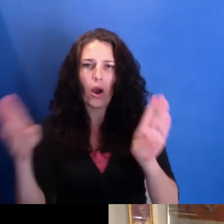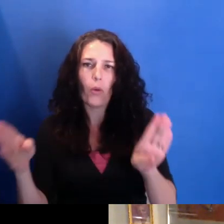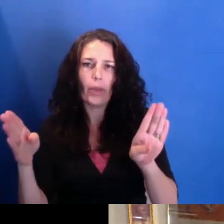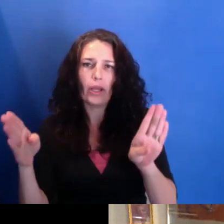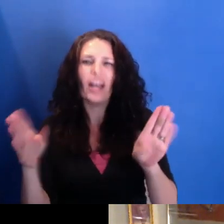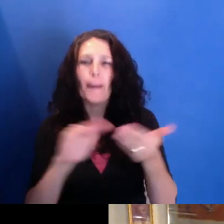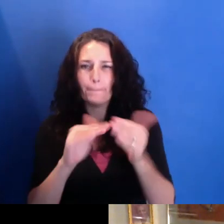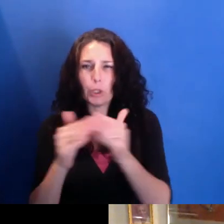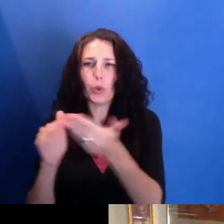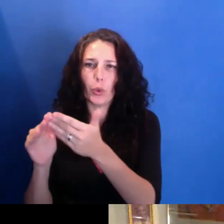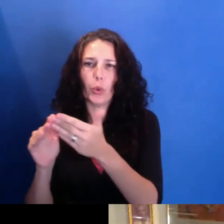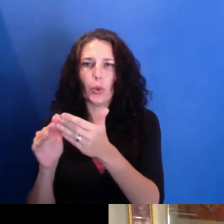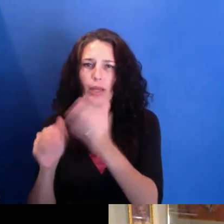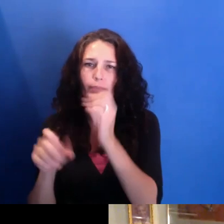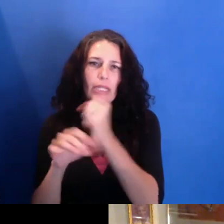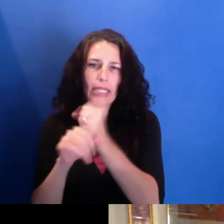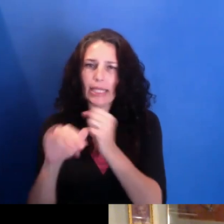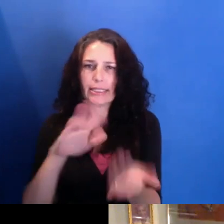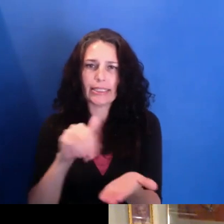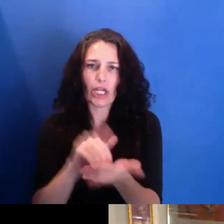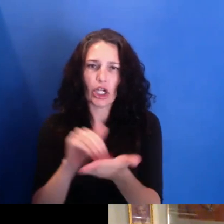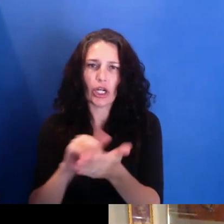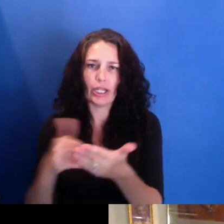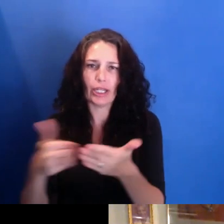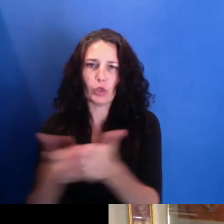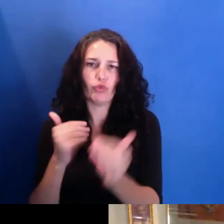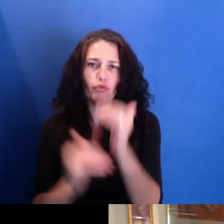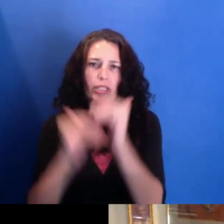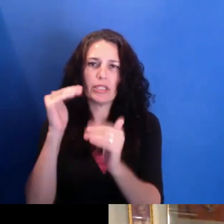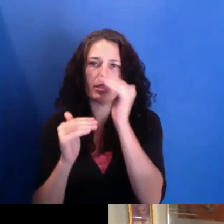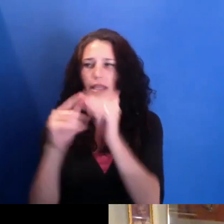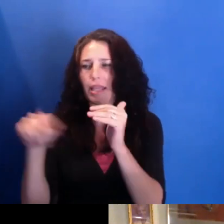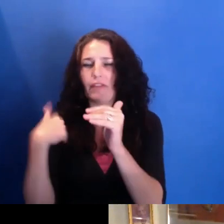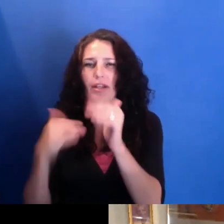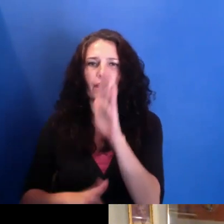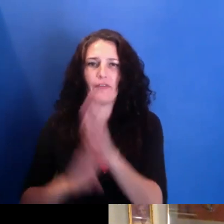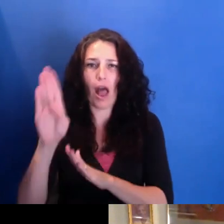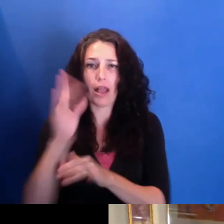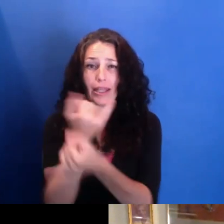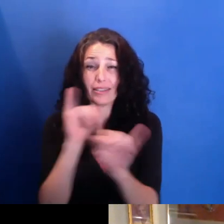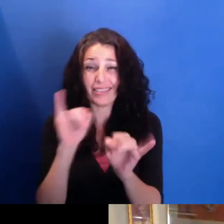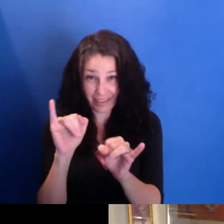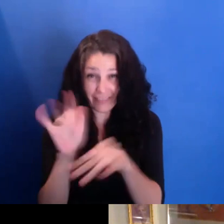had-- has an evolving independent film program and has a center for that type of access that, you know,